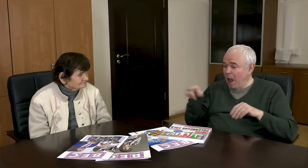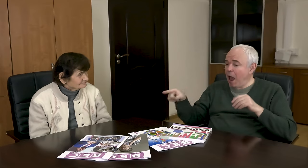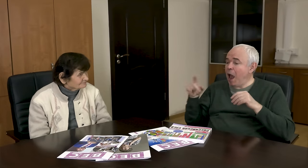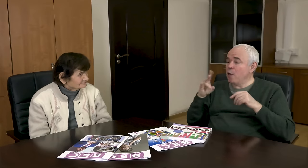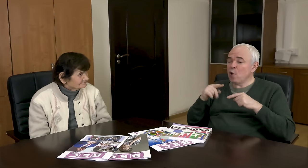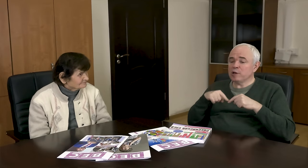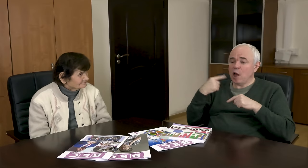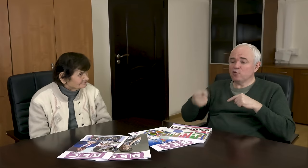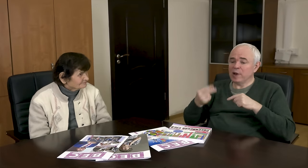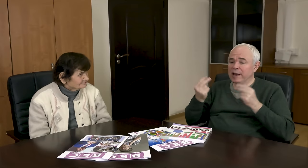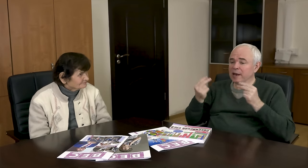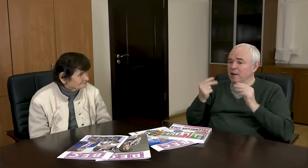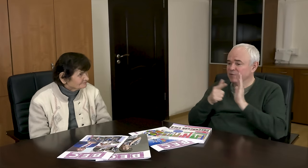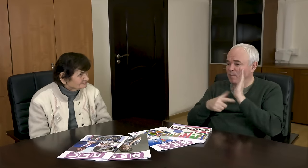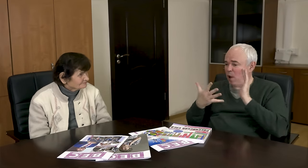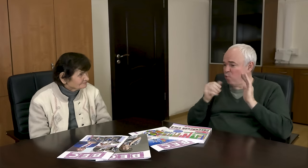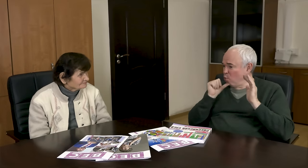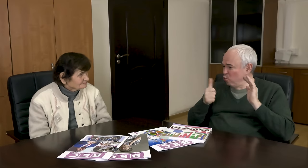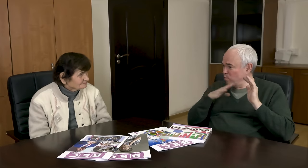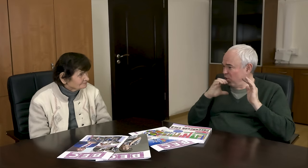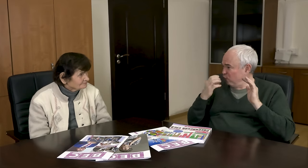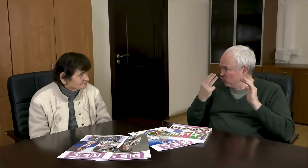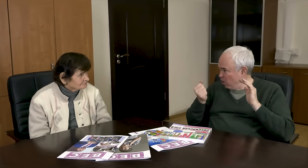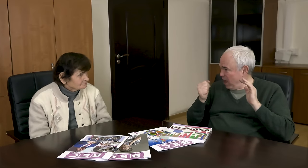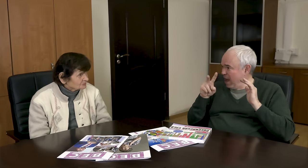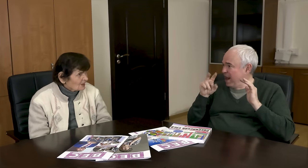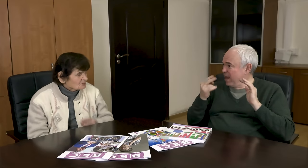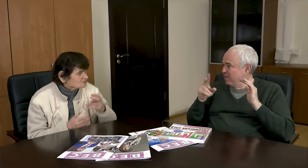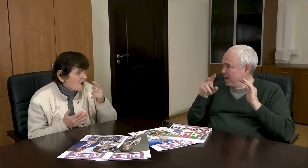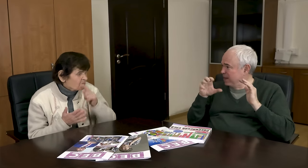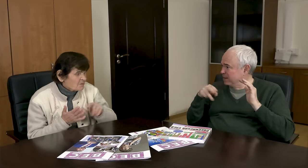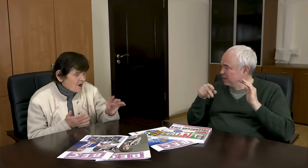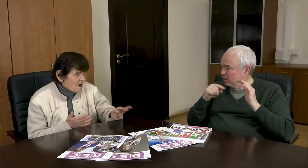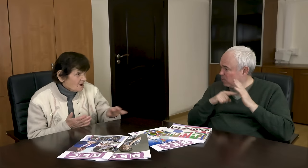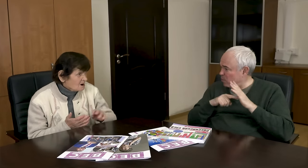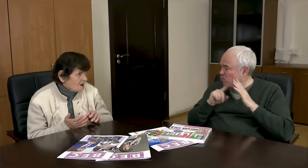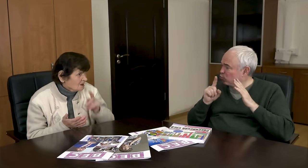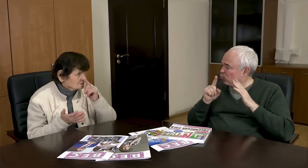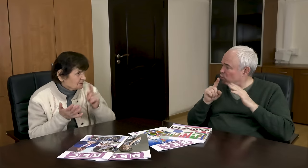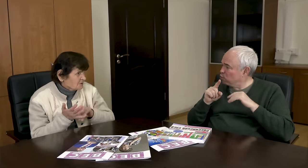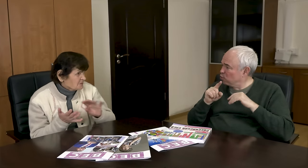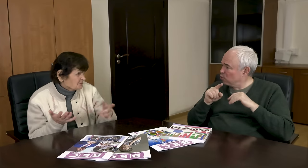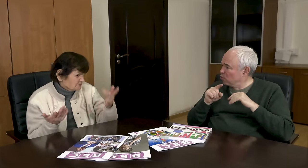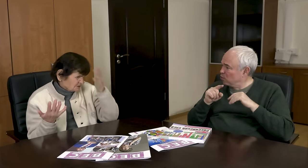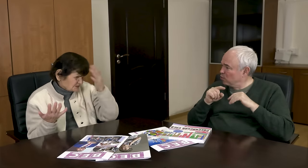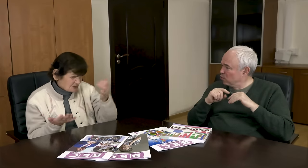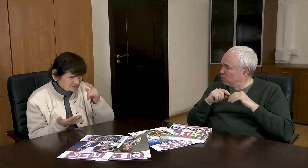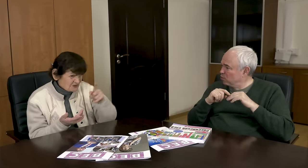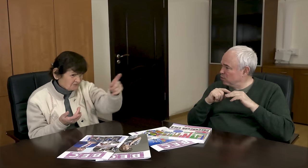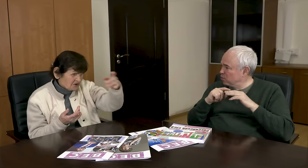The next Deaflympics took place in Lake Placid (USA) in 1975. I didn’t get there. - Why?